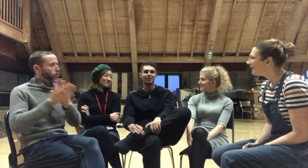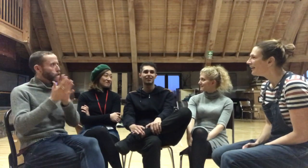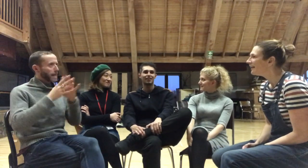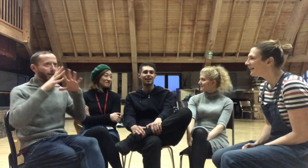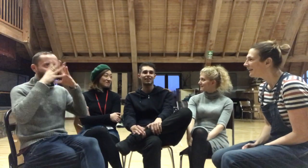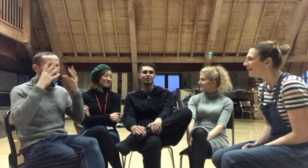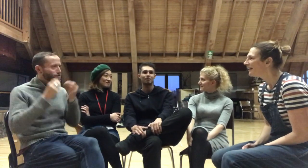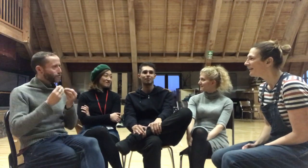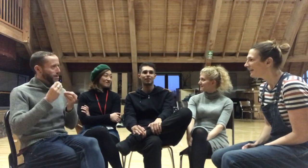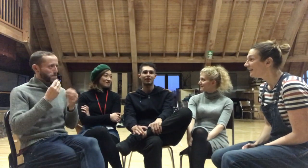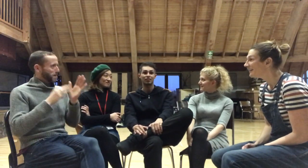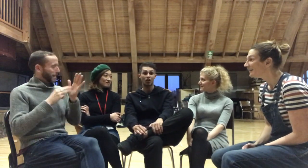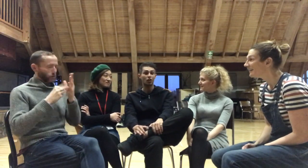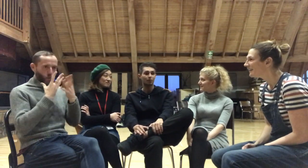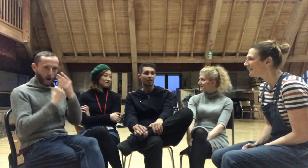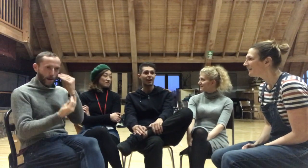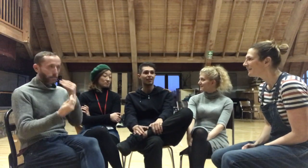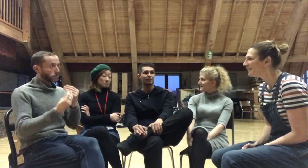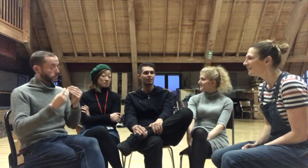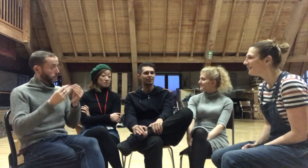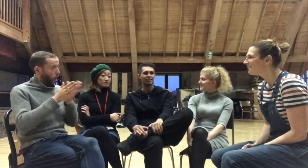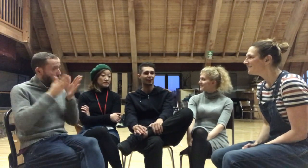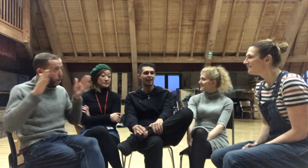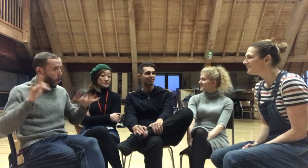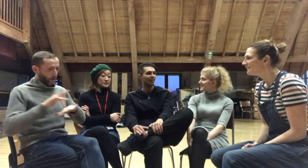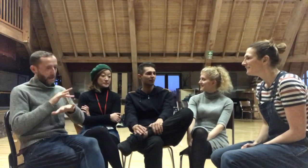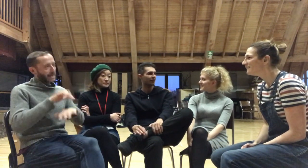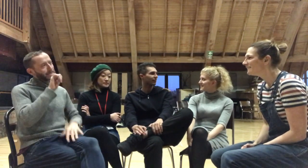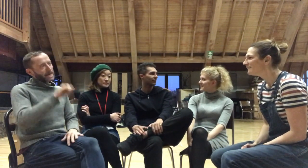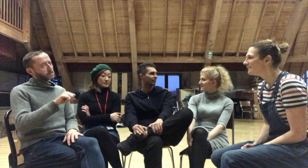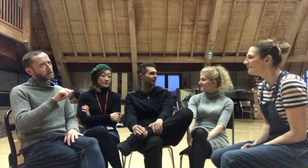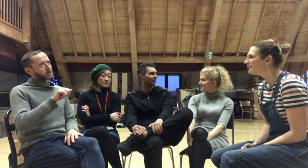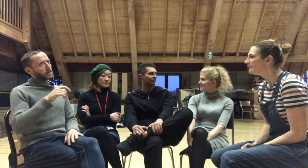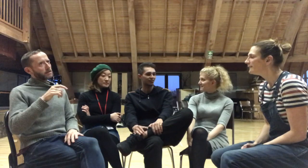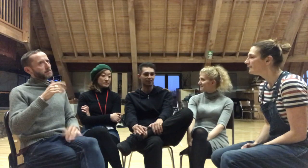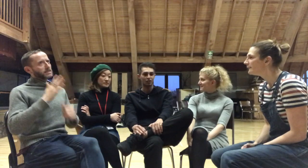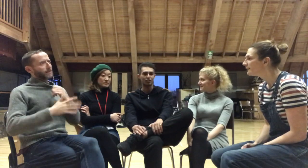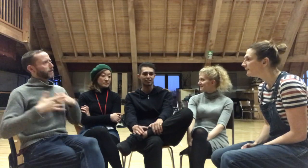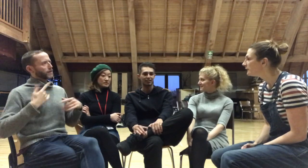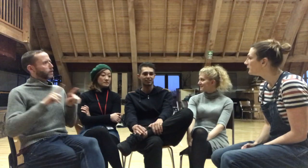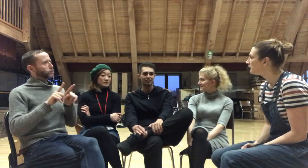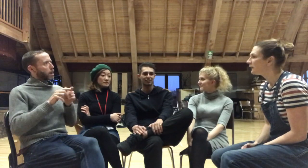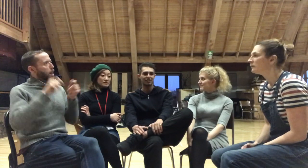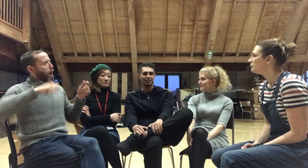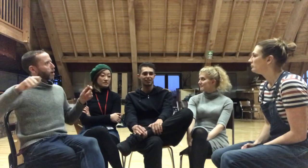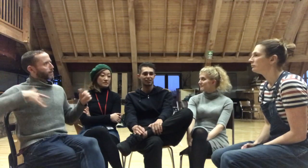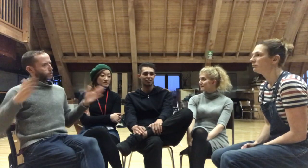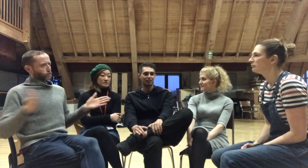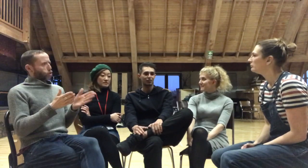It's been a long play but it has never felt as long as it is, you know I enjoy